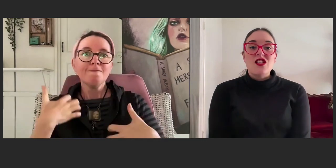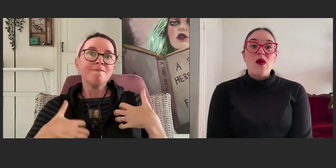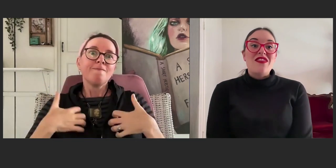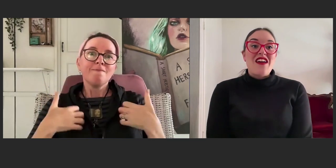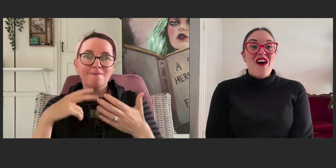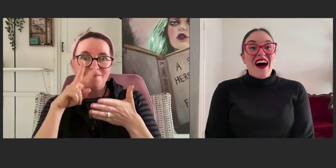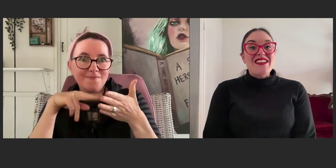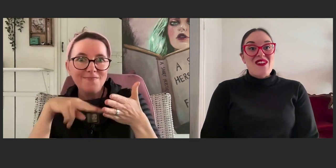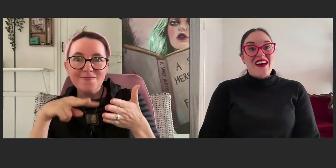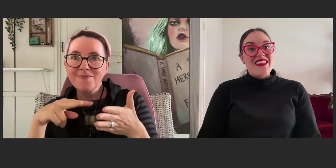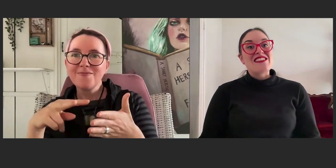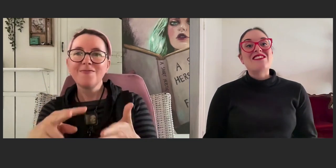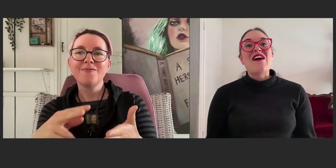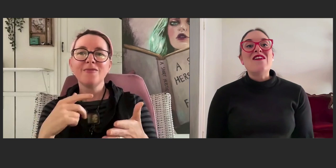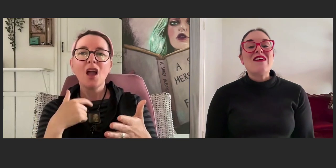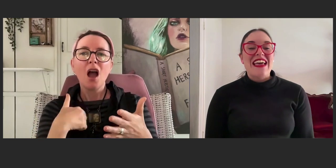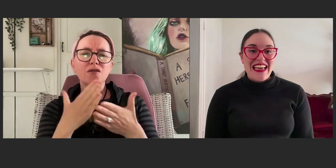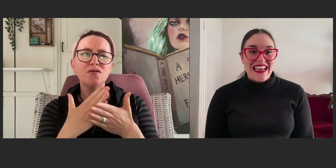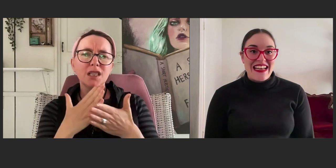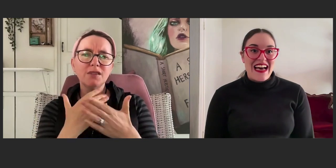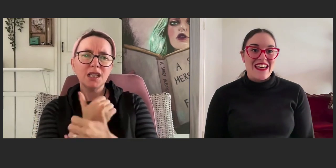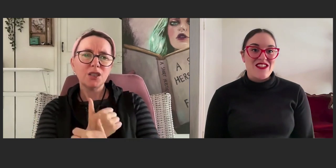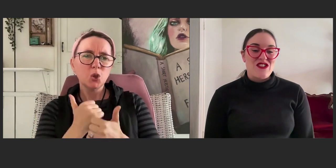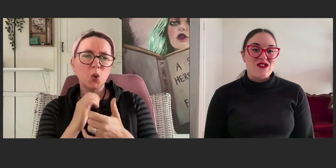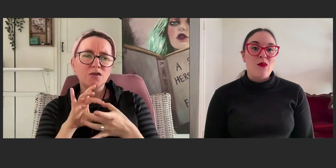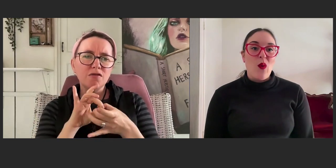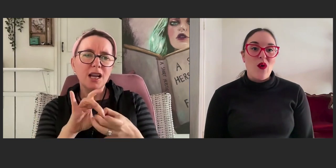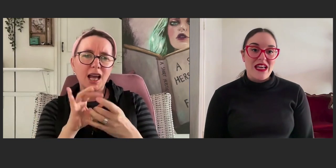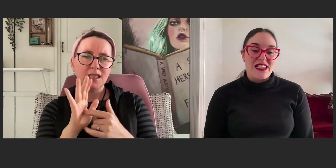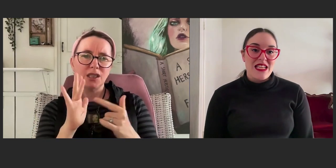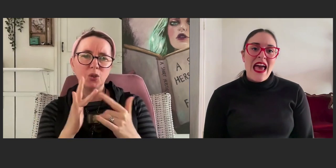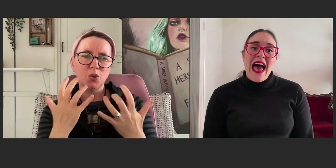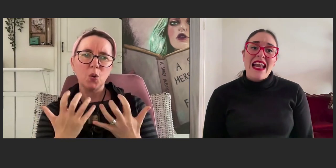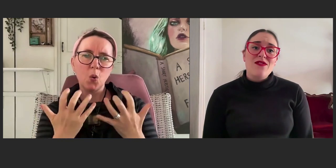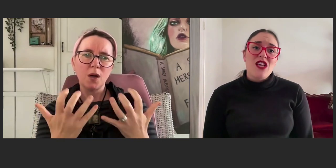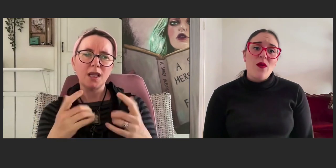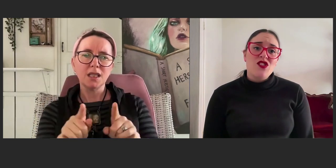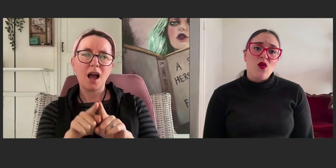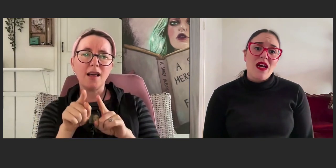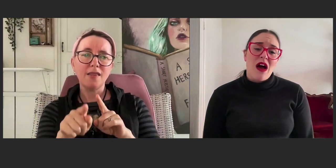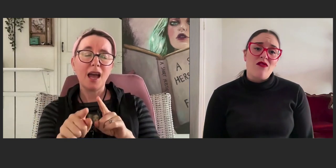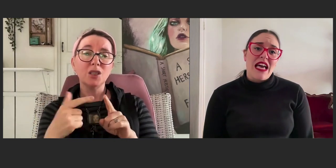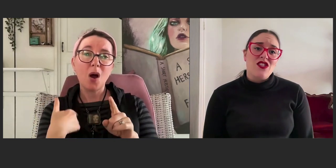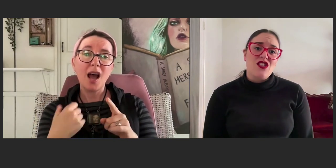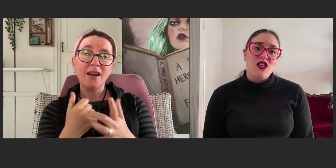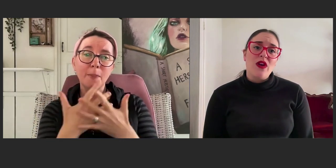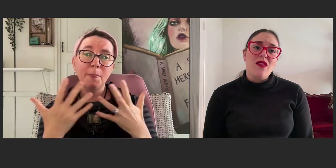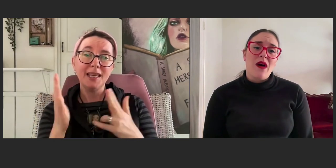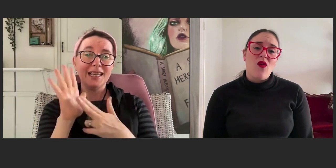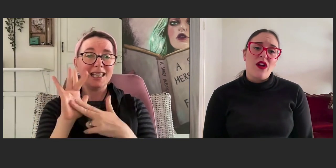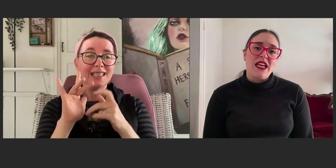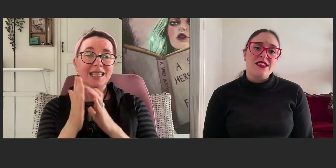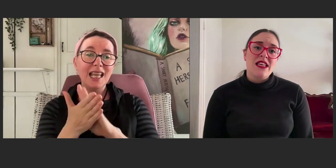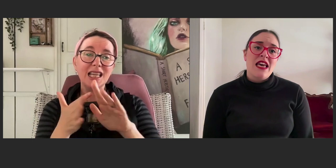So, when they find one, they're so keen to support it. And I've so enjoyed my relationship with my audience